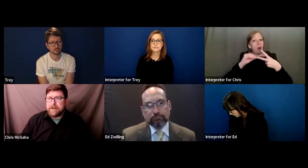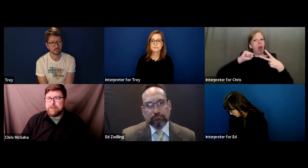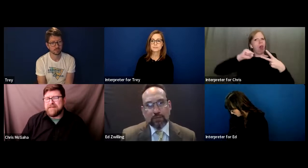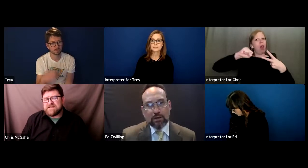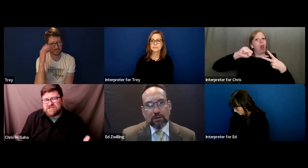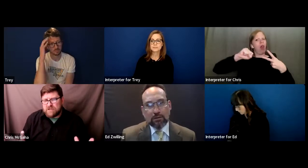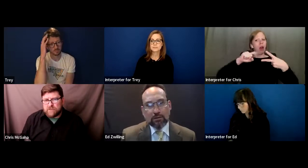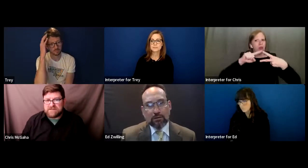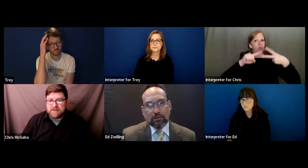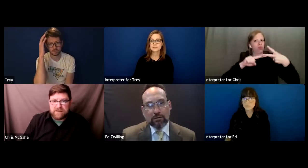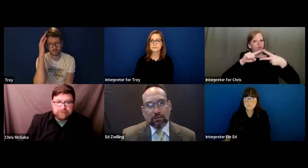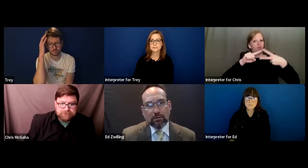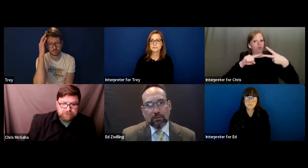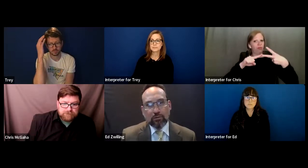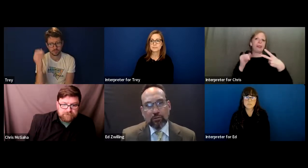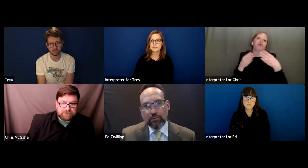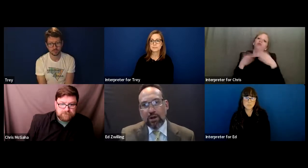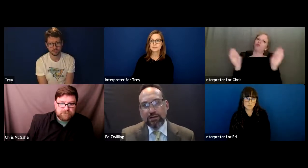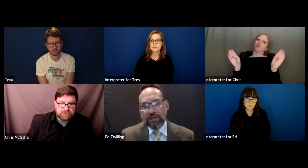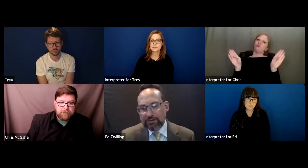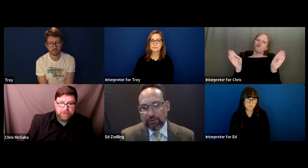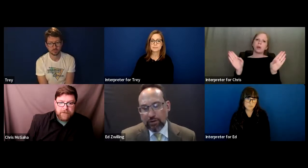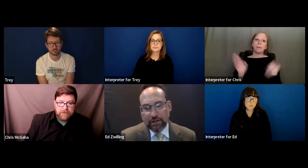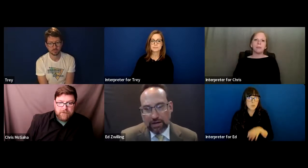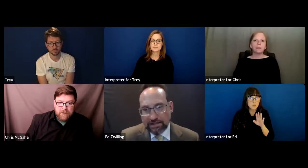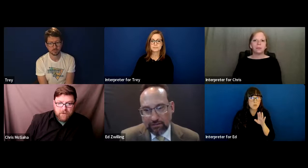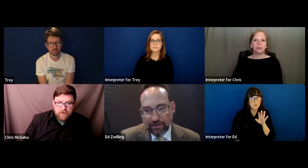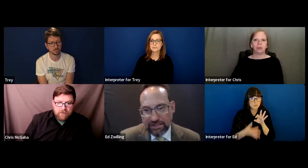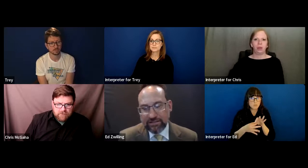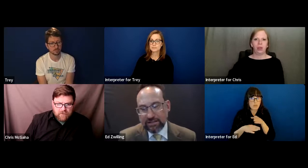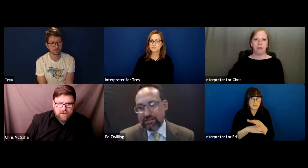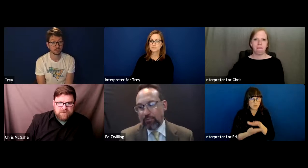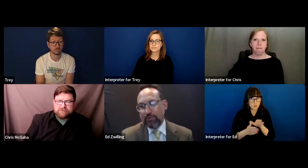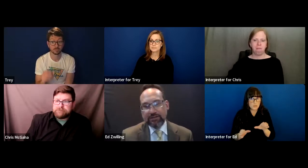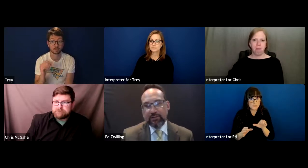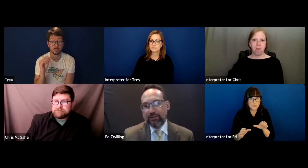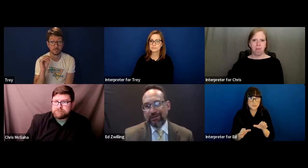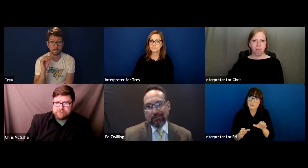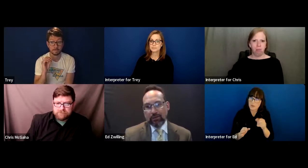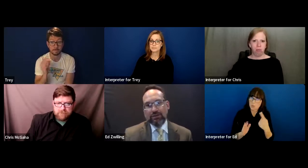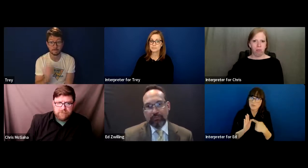and that's just generally speaking. With regard to extracurricular activities that's the example of the type of thing that